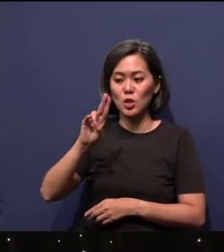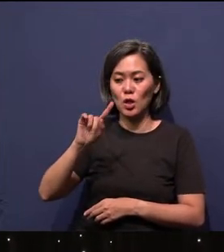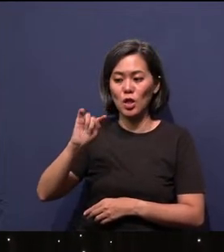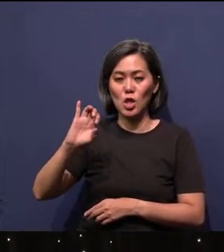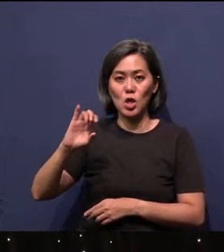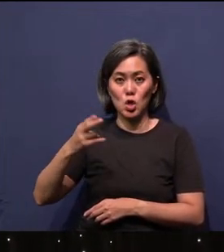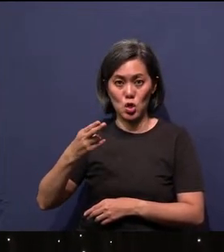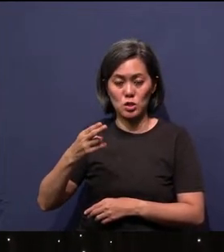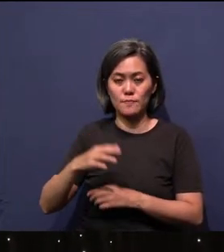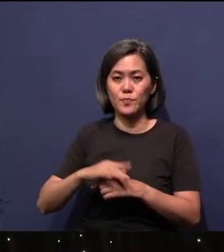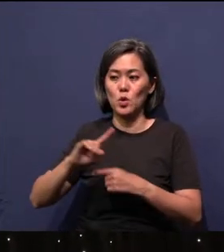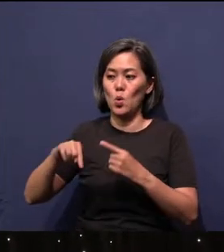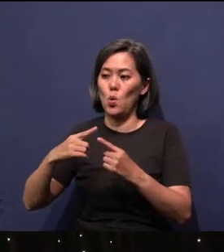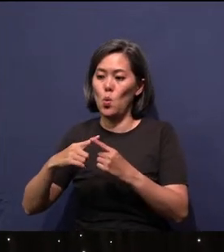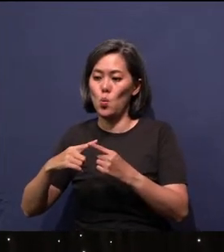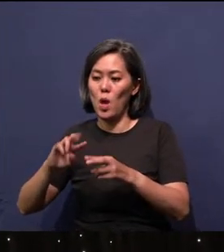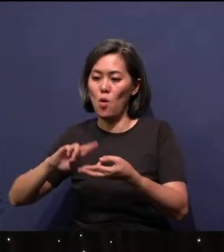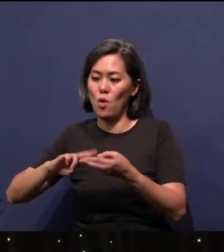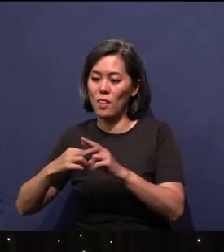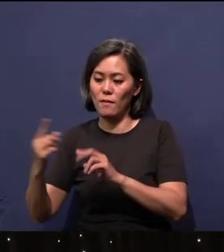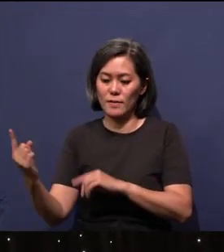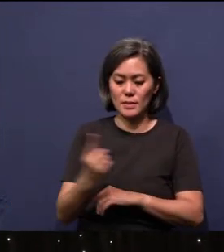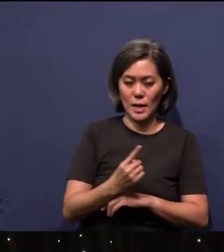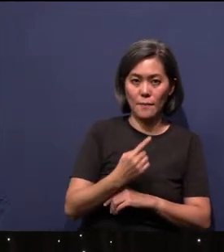relatives come, they all speak Dutch, being a Dutch colony.